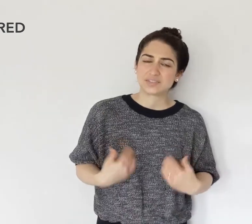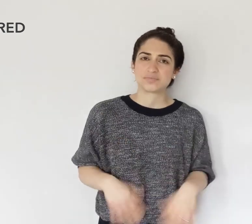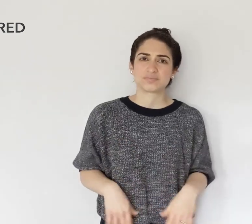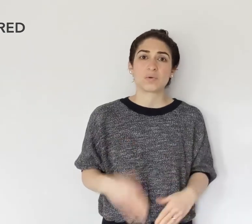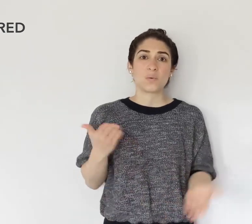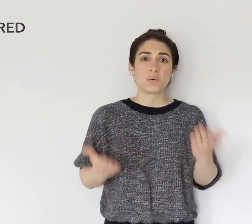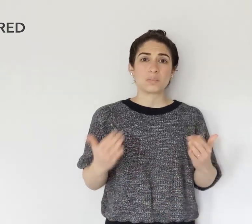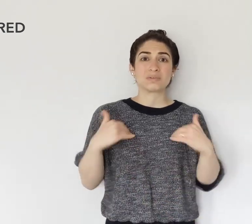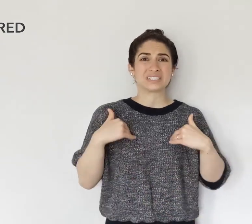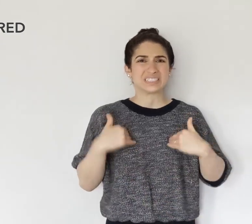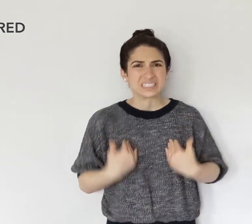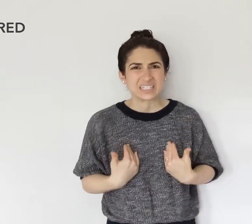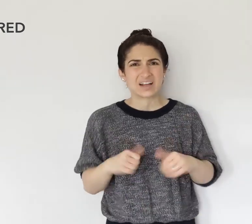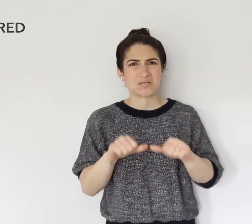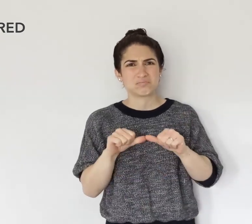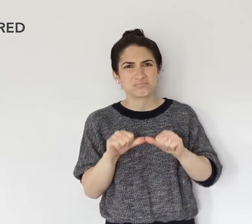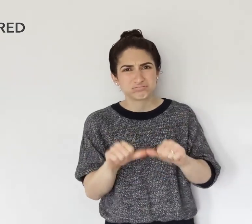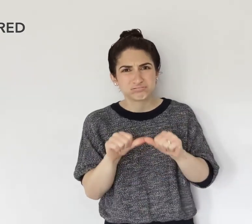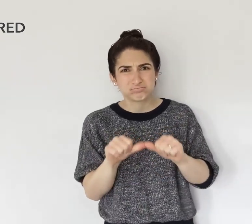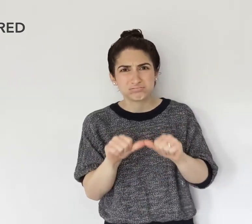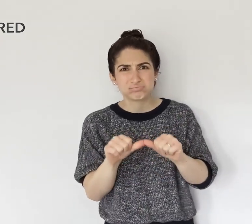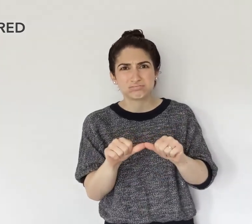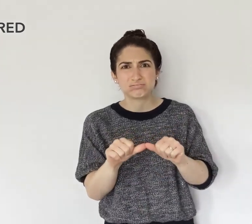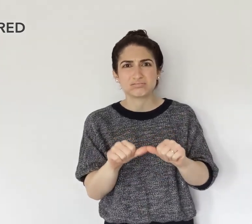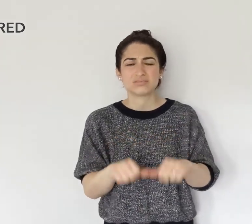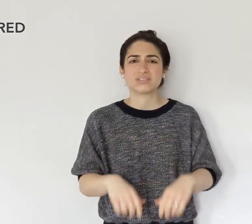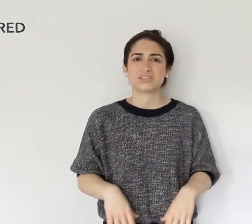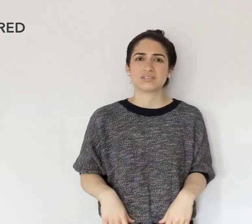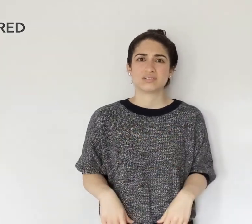Or maybe TIRED - in an ongoing way.